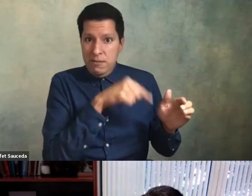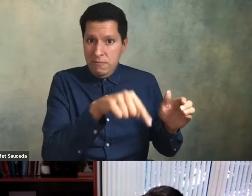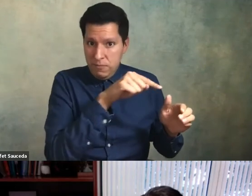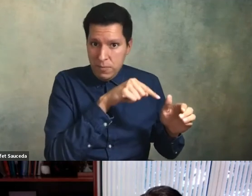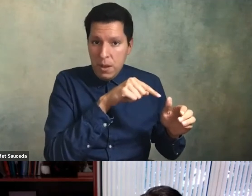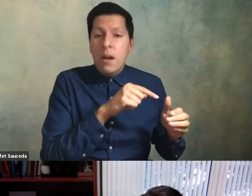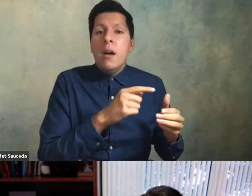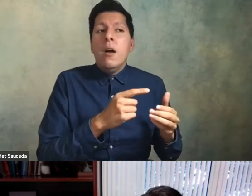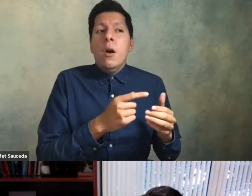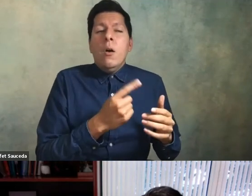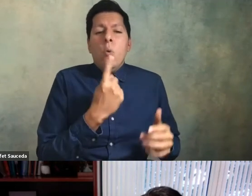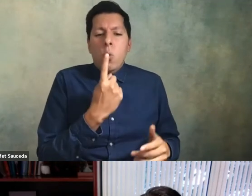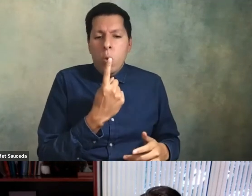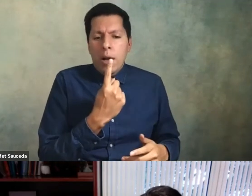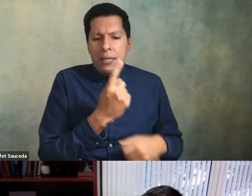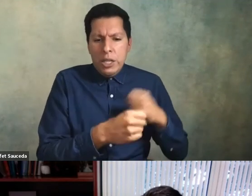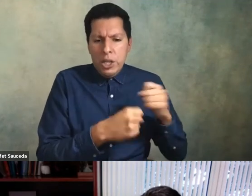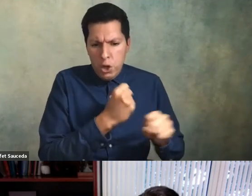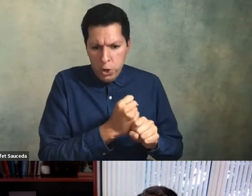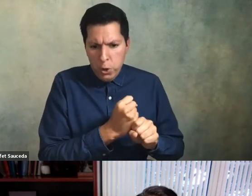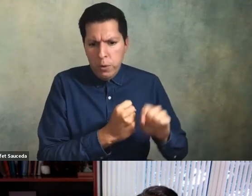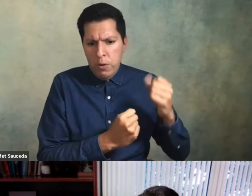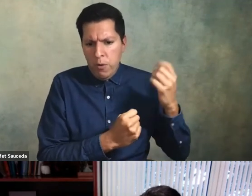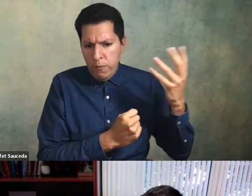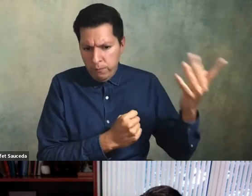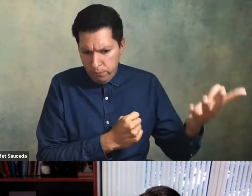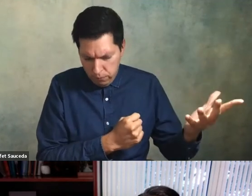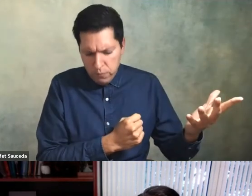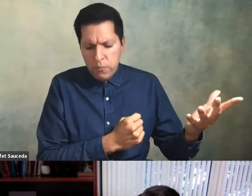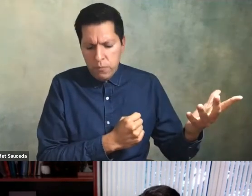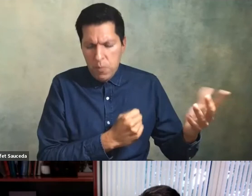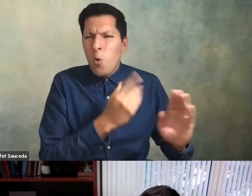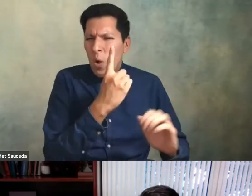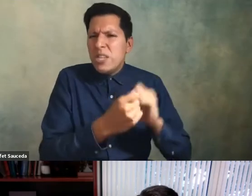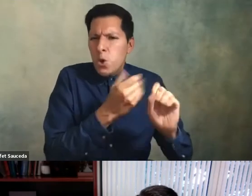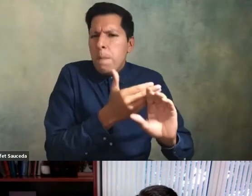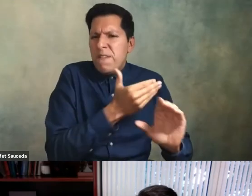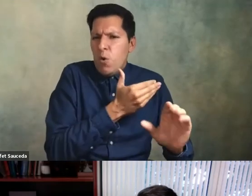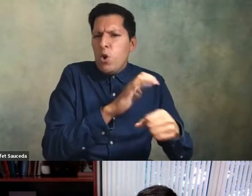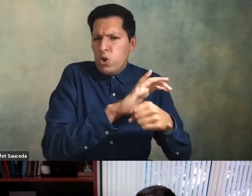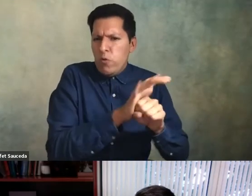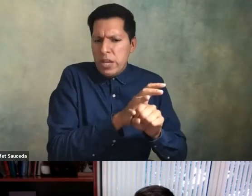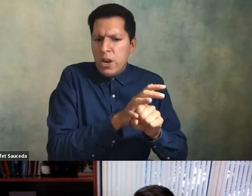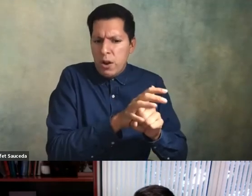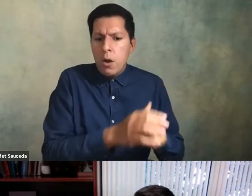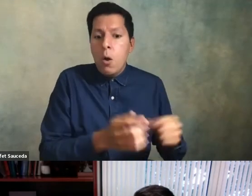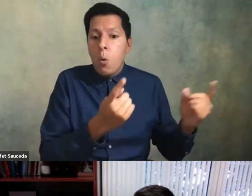just a year or so uh before the pandemic usc racier publicly committed itself